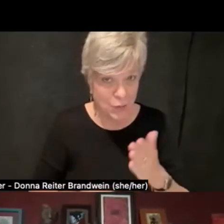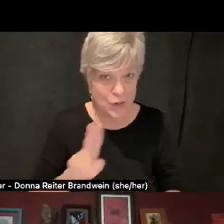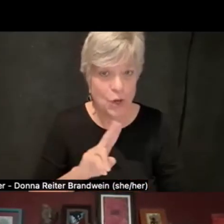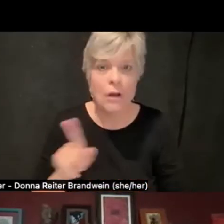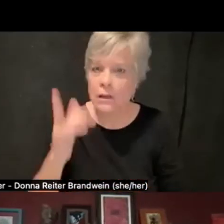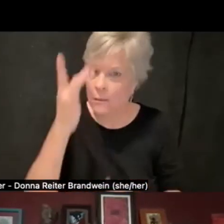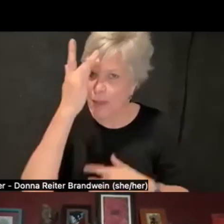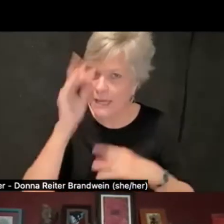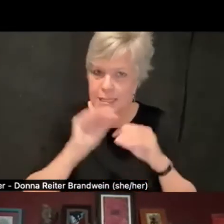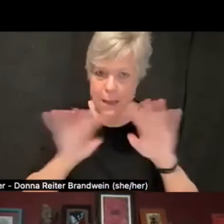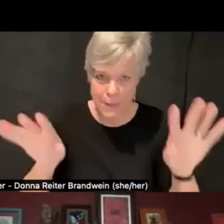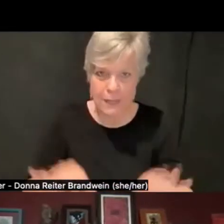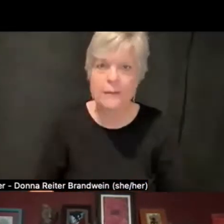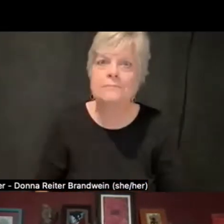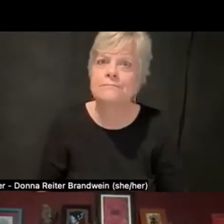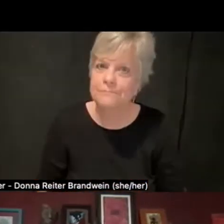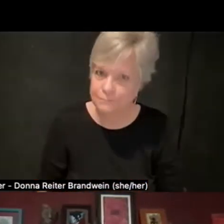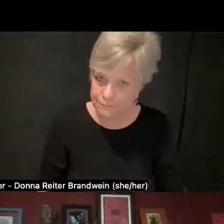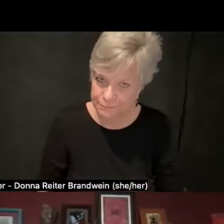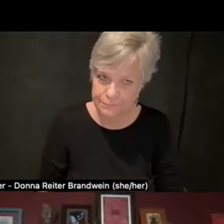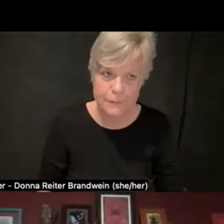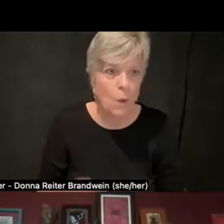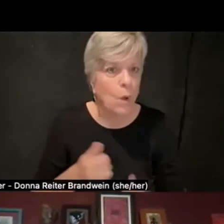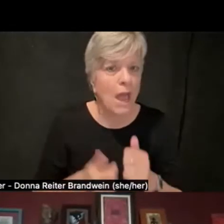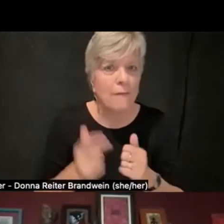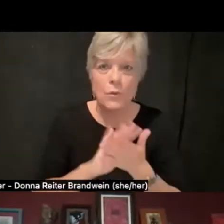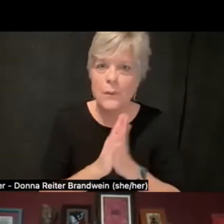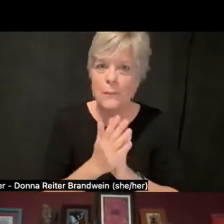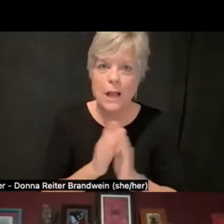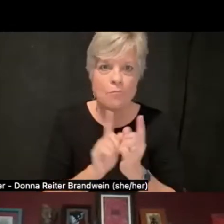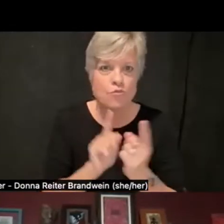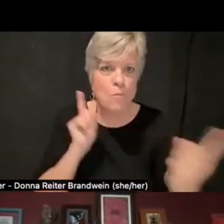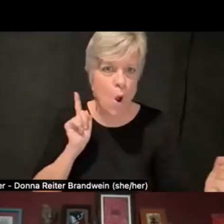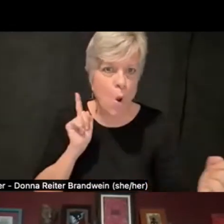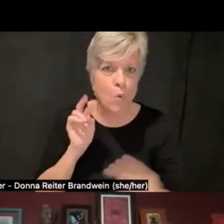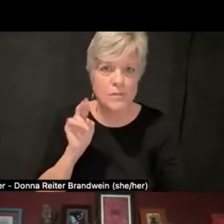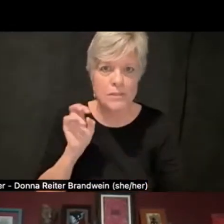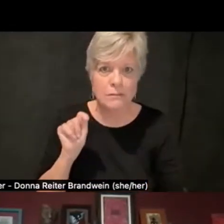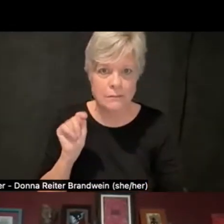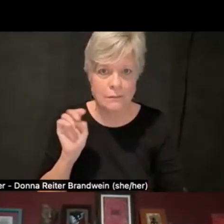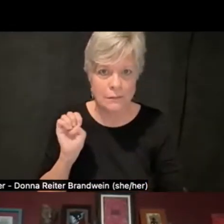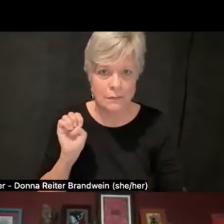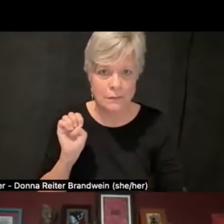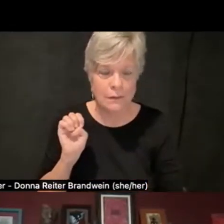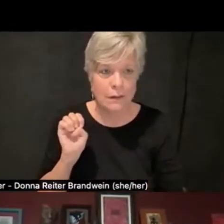when everyone was going remote and suddenly work-life balance,